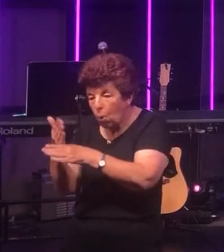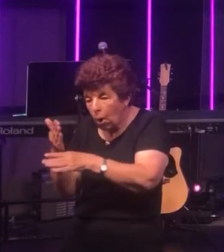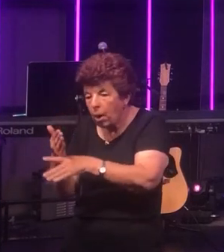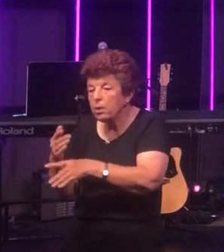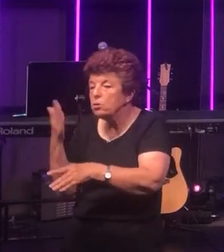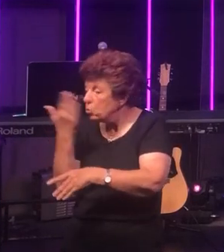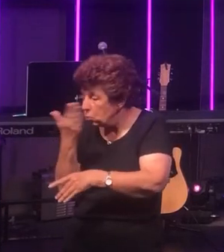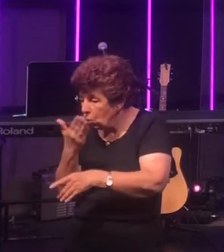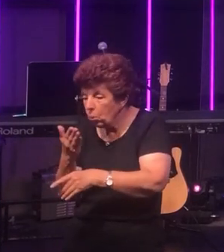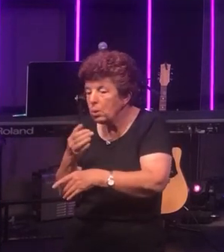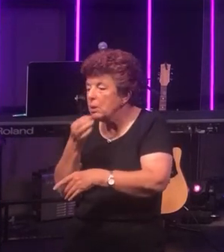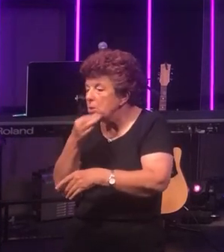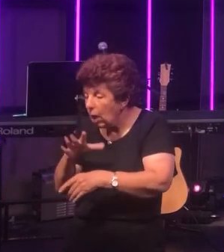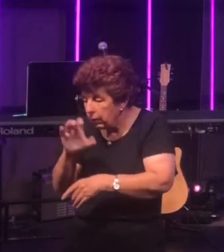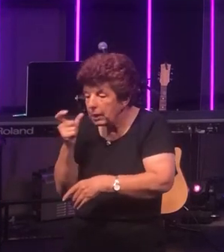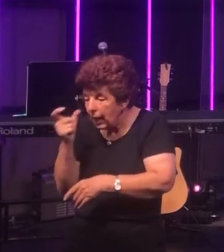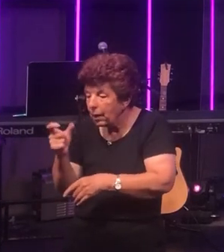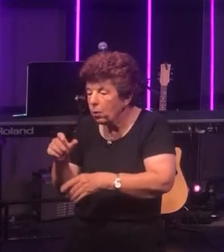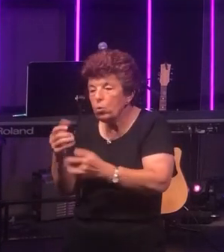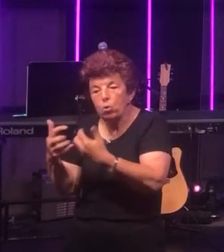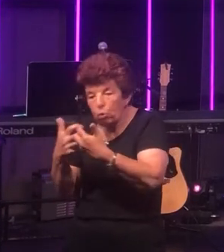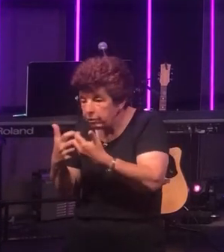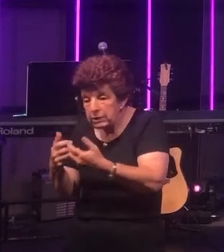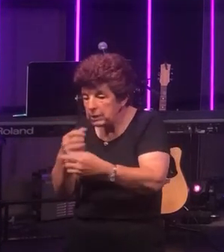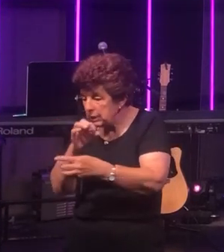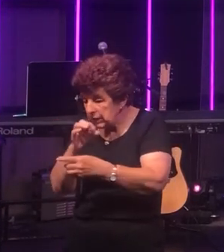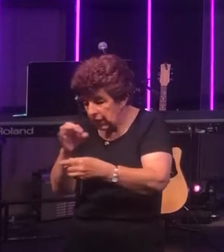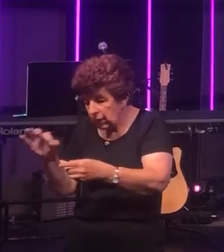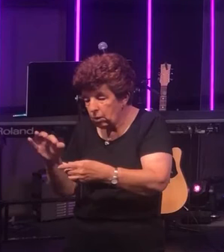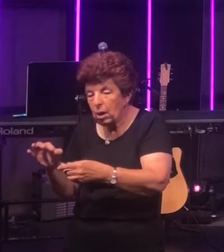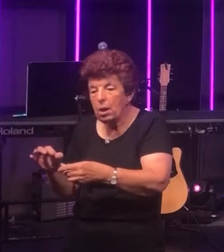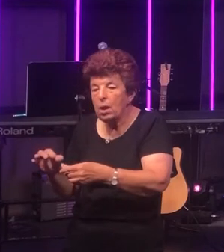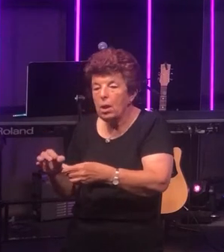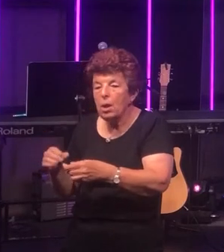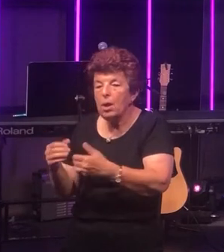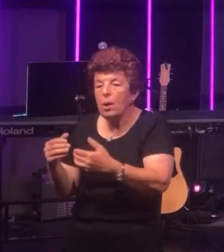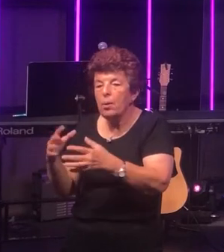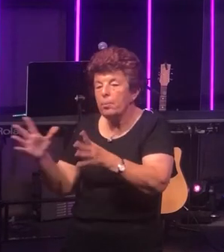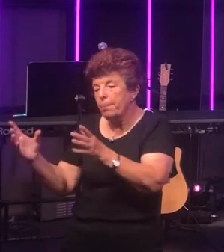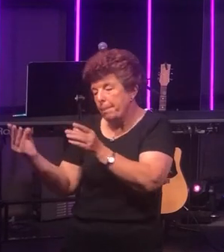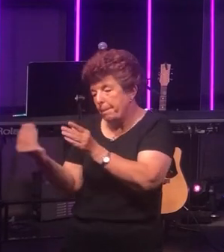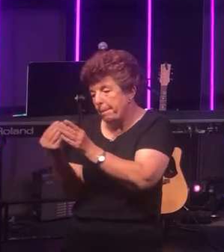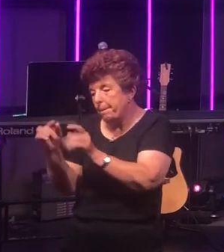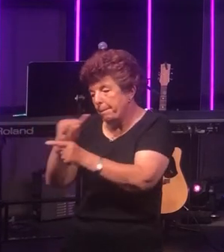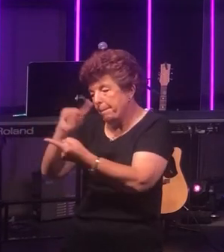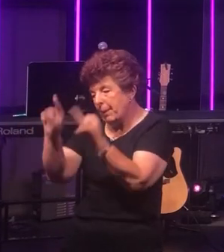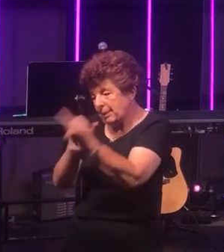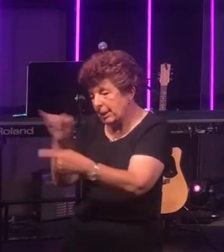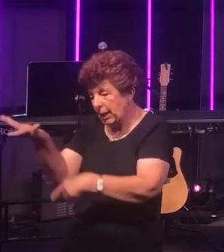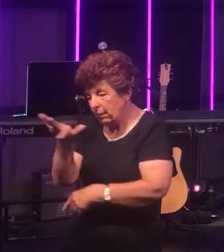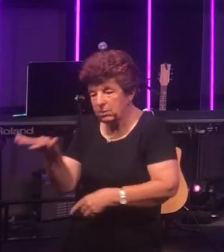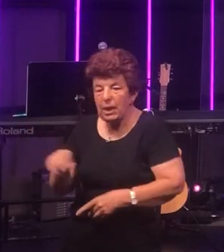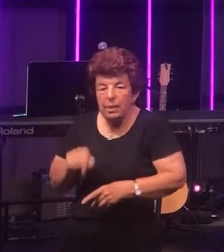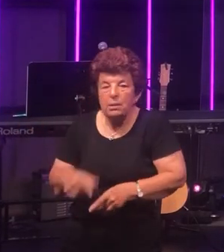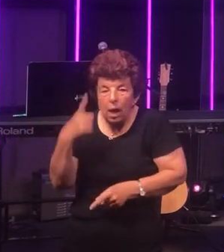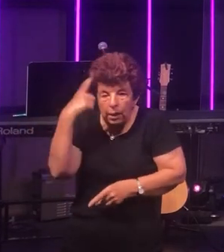childcare or university and no public gatherings! This whole idea of separation